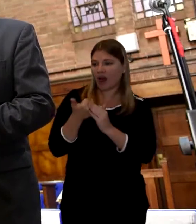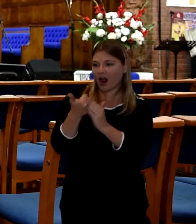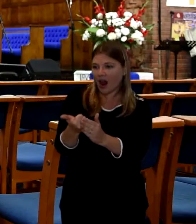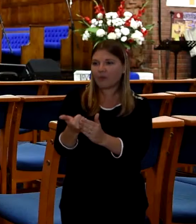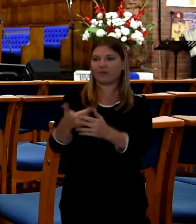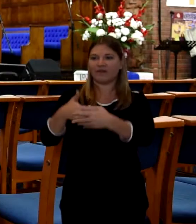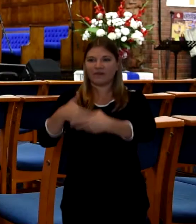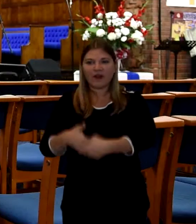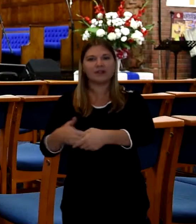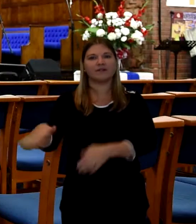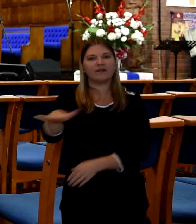"How great thou art. How great thou art."